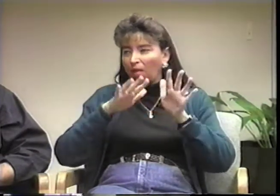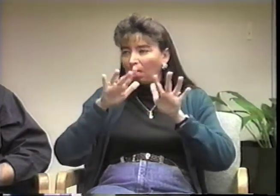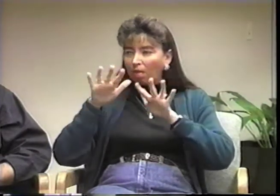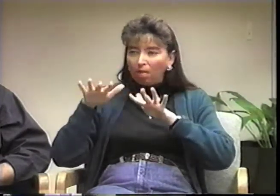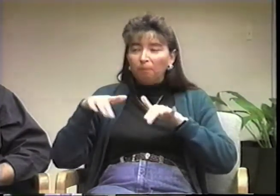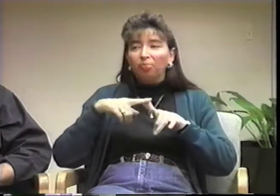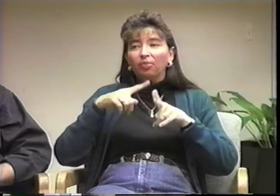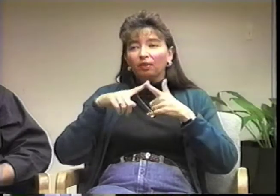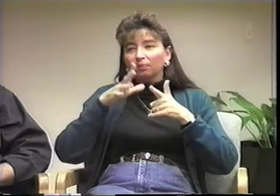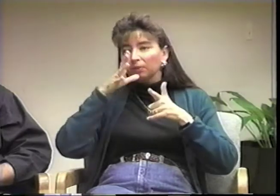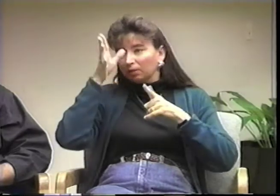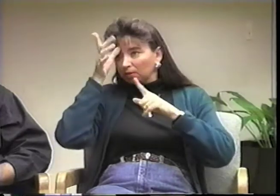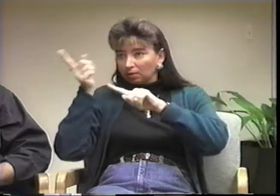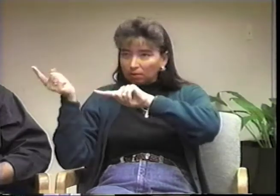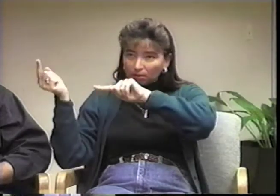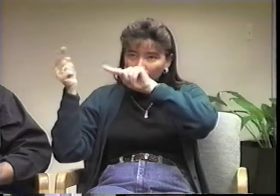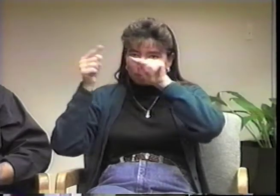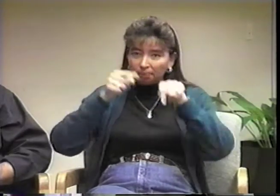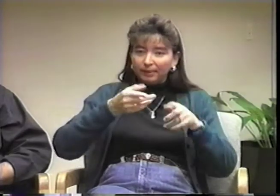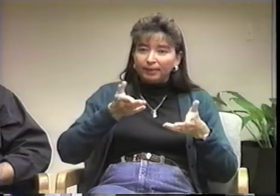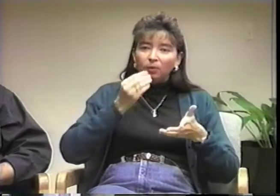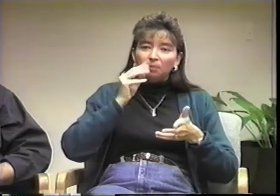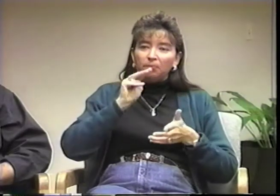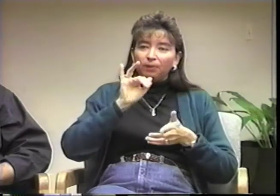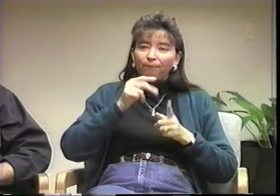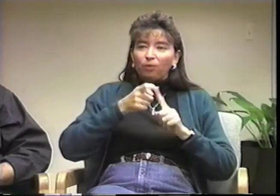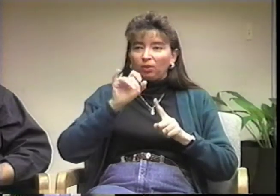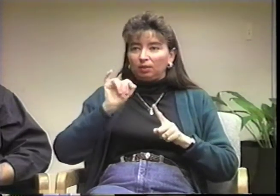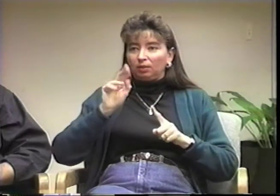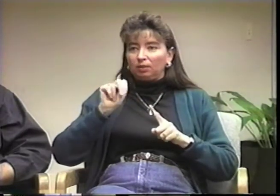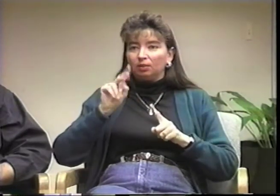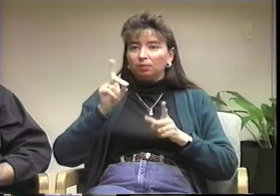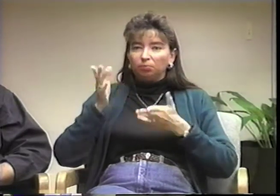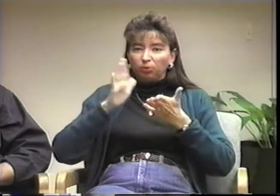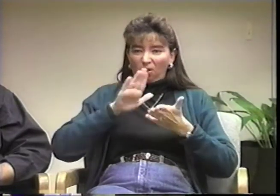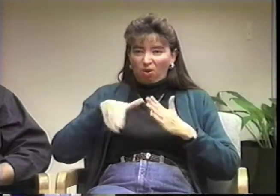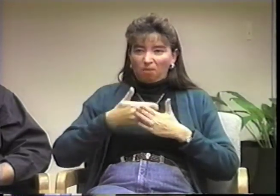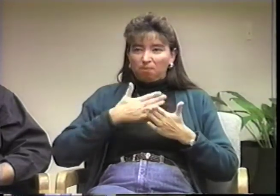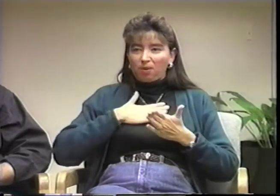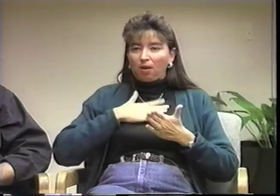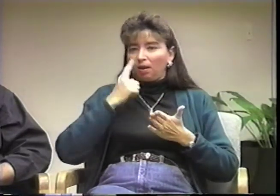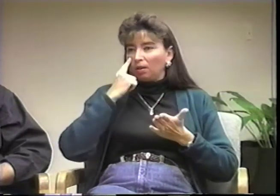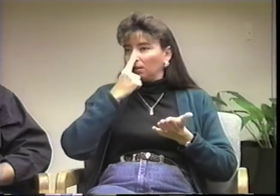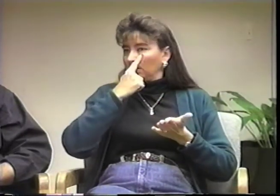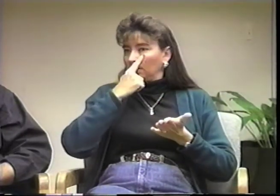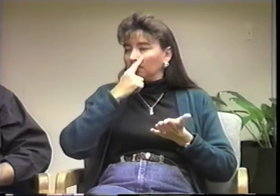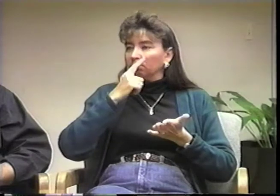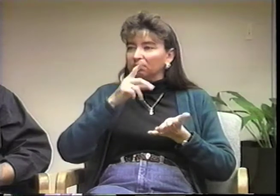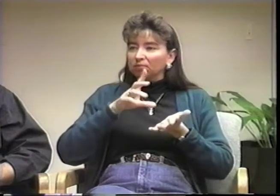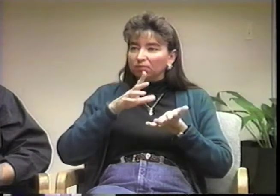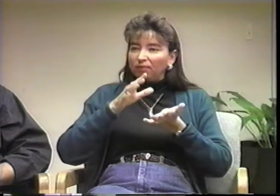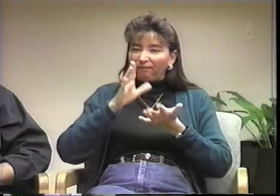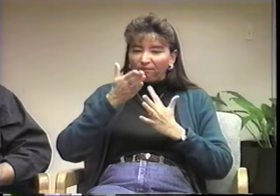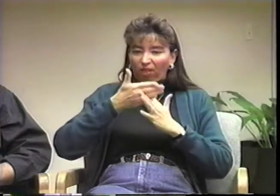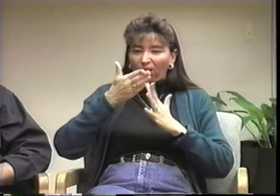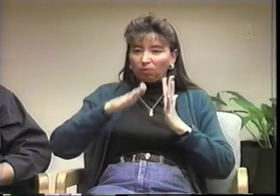but they assured me that they honestly didn't know. As a result, my parents decided to bring all of my medical records